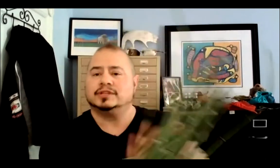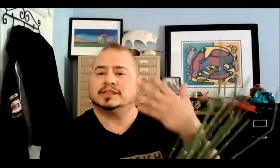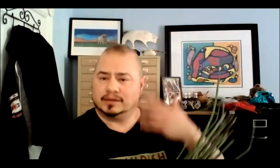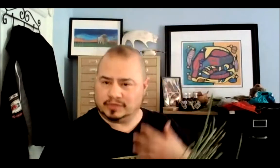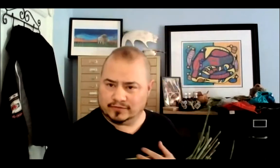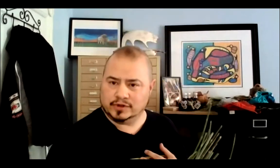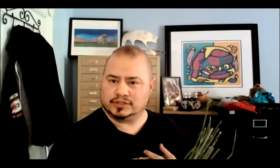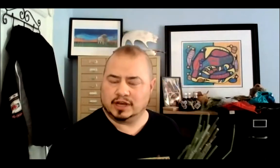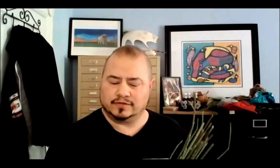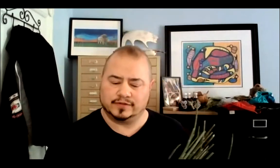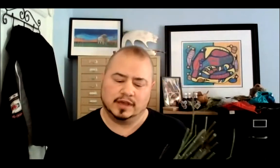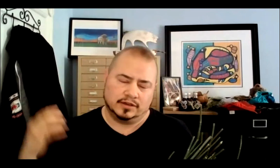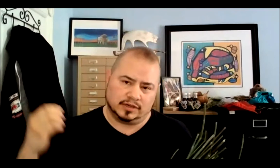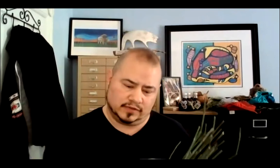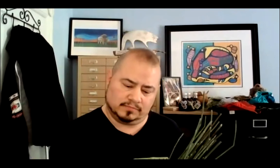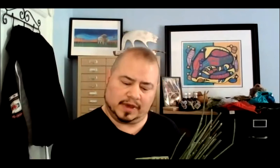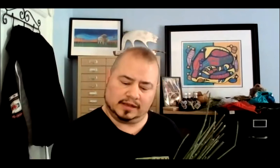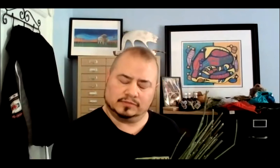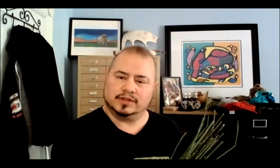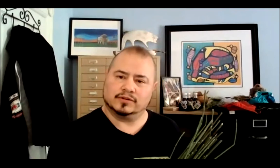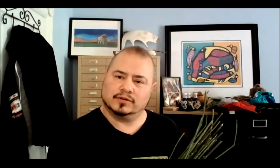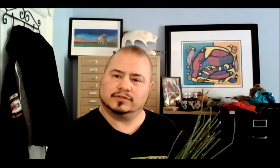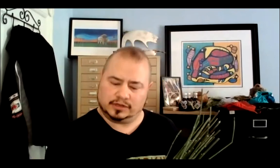or take something for yourself. You're giving it back to Mother Earth and you're